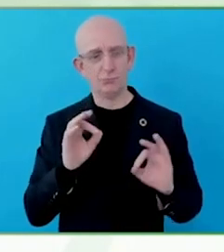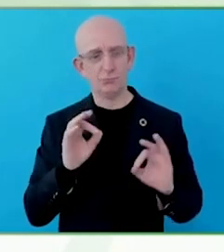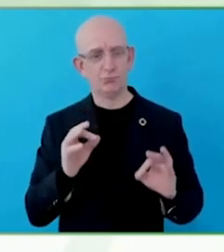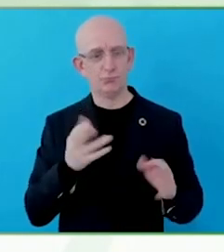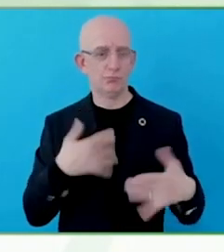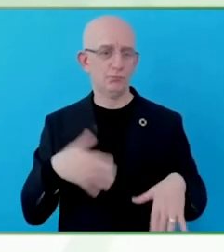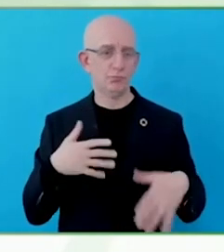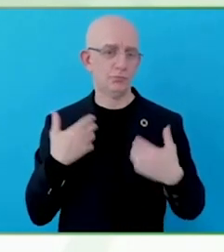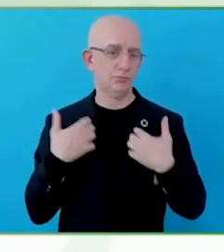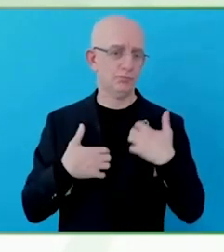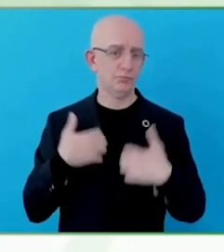breaking my neck.